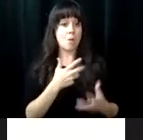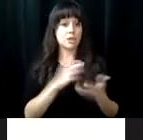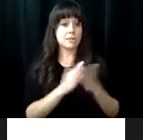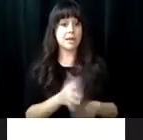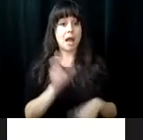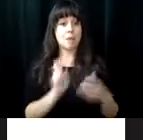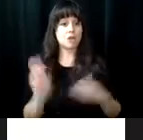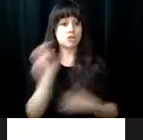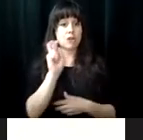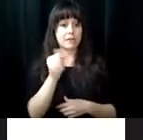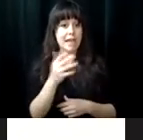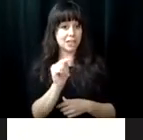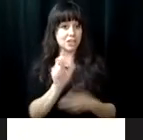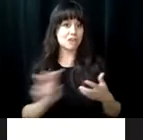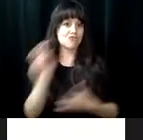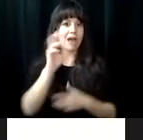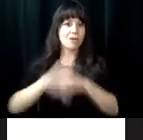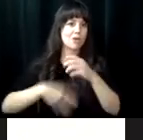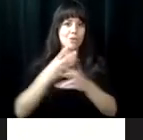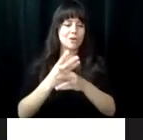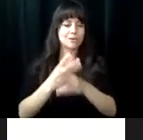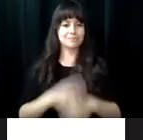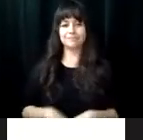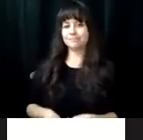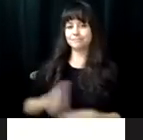s as a singer. >> My name is Ava, and